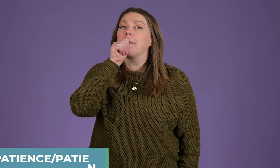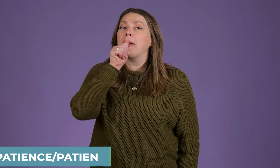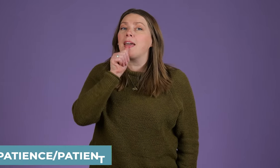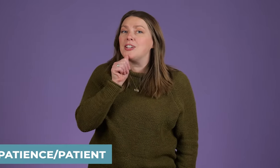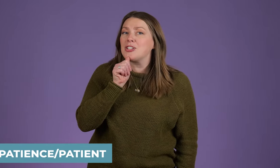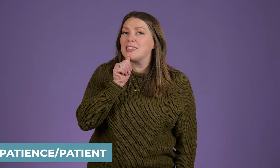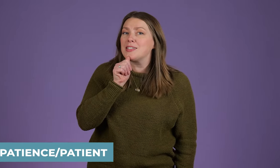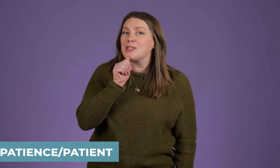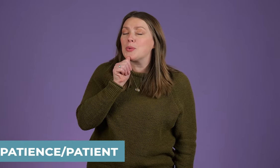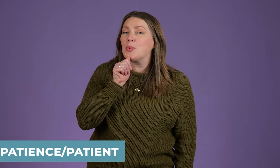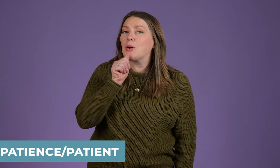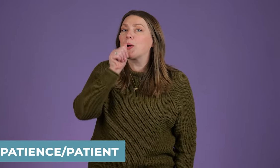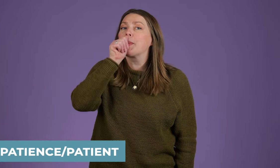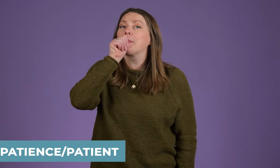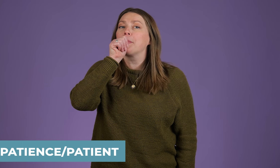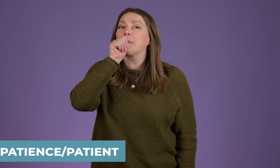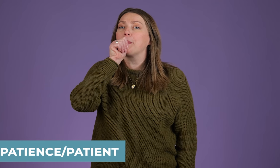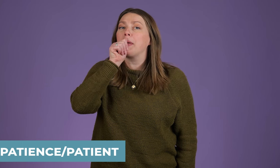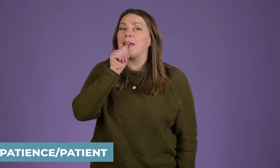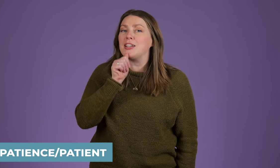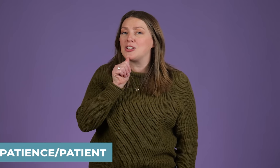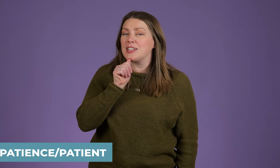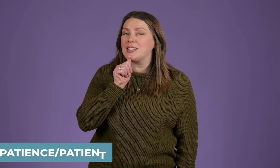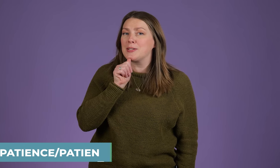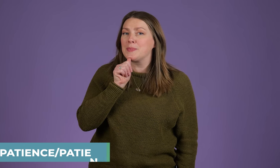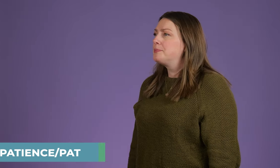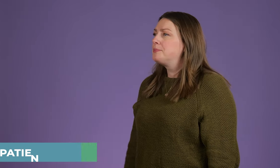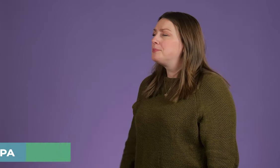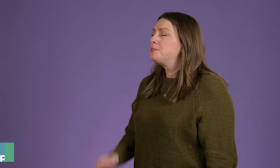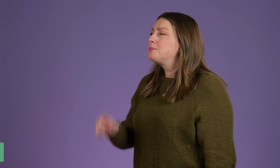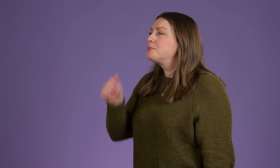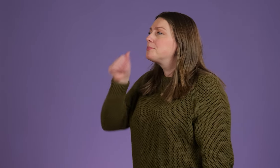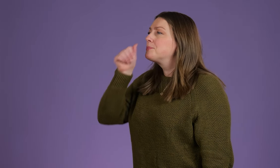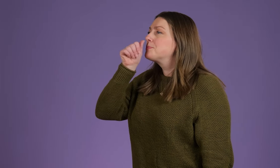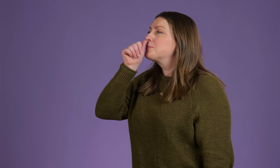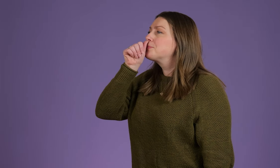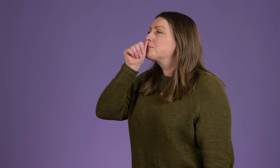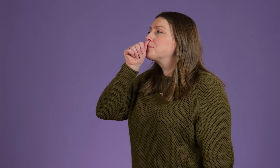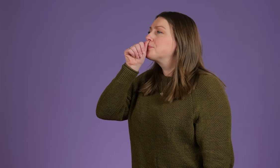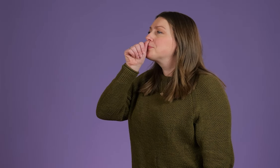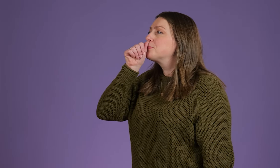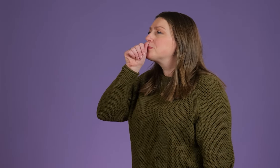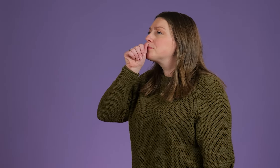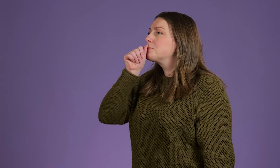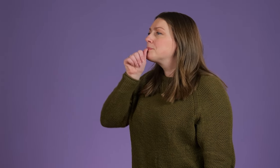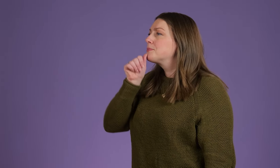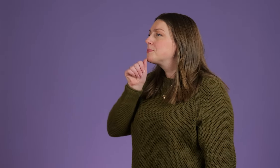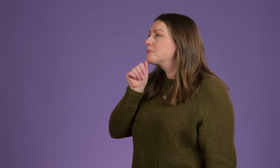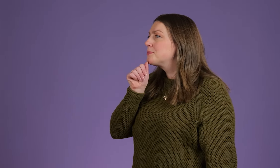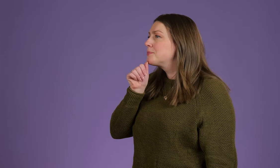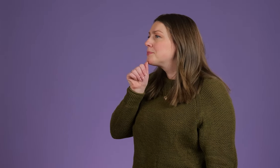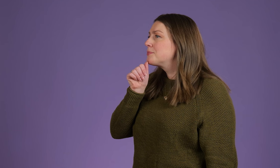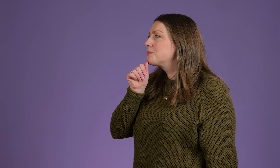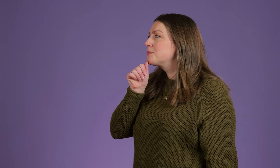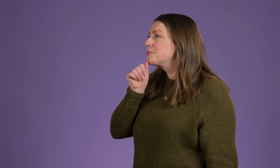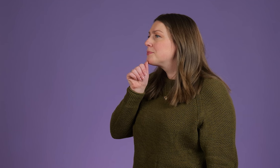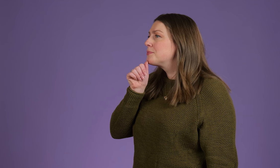Patience or Patient It's an A-shaped hand coming down the front of your mouth.